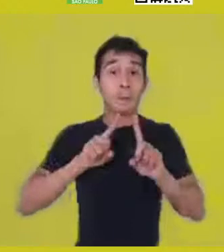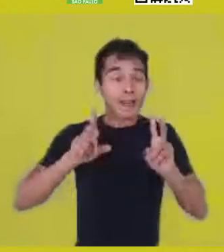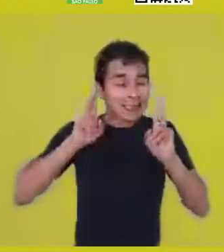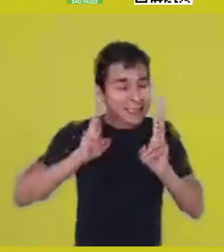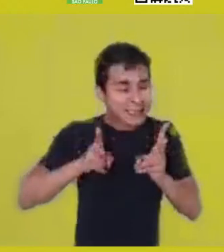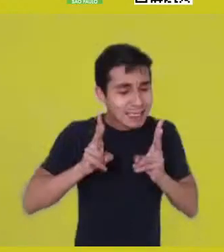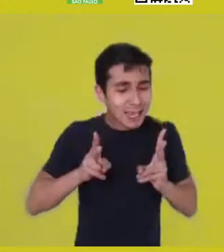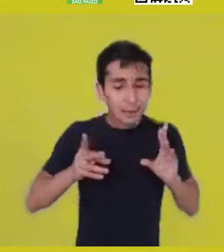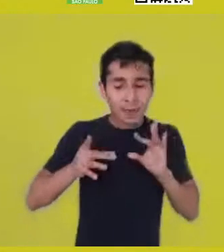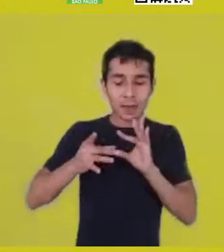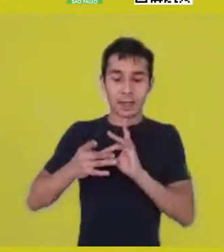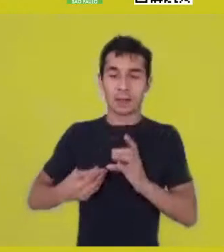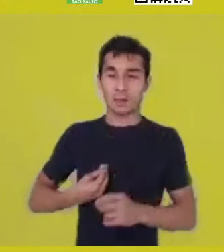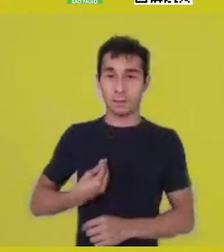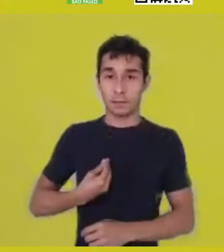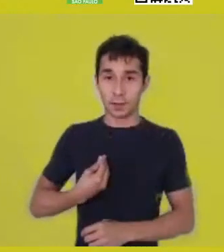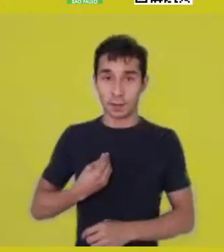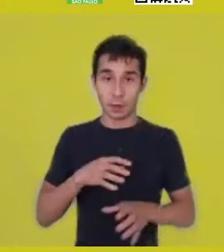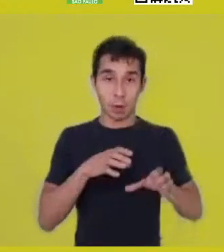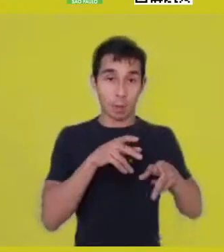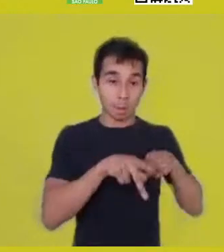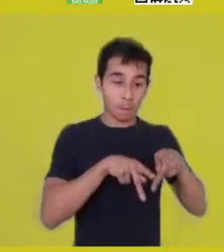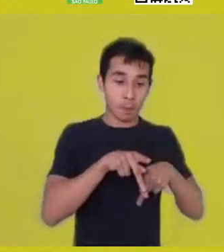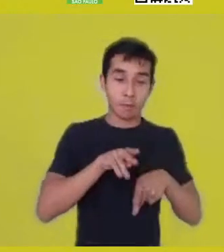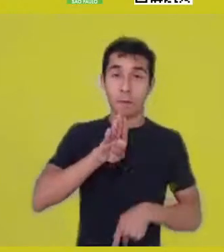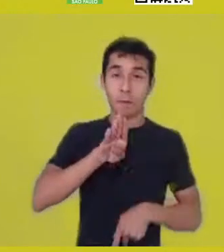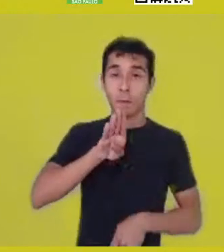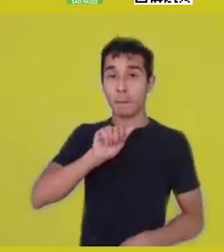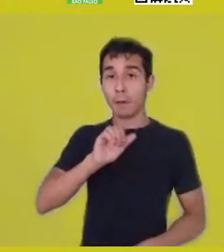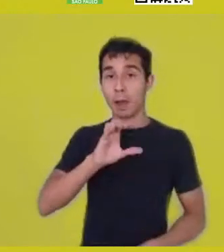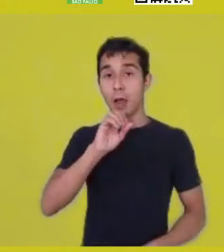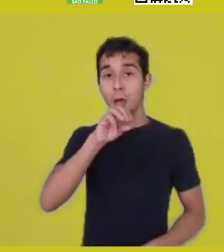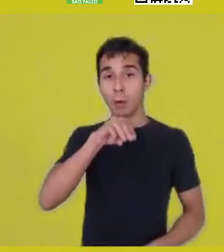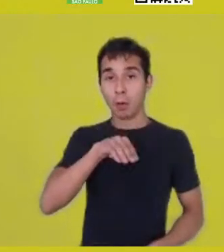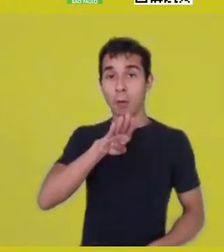The Bakongo say that when people die, they go on vacation,